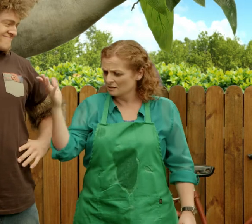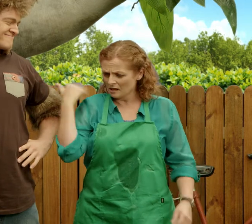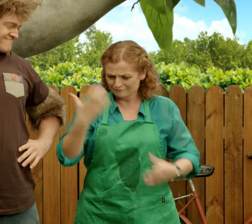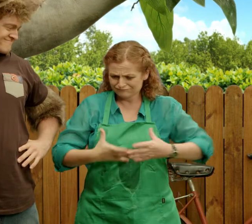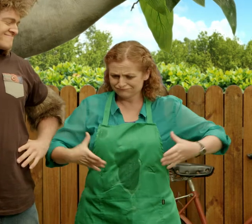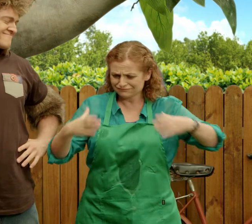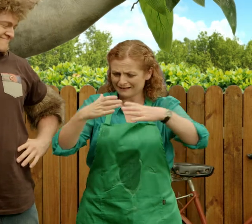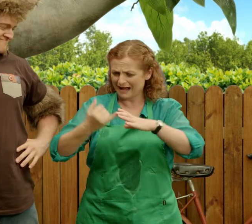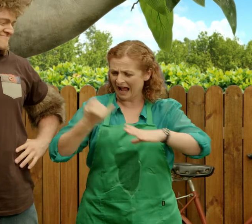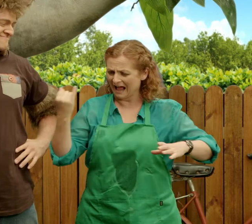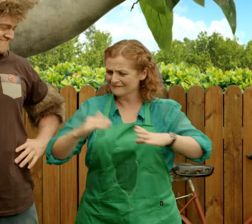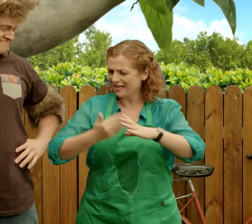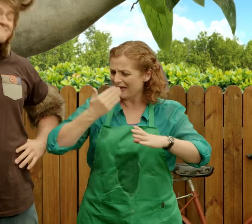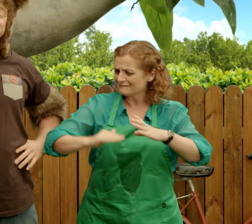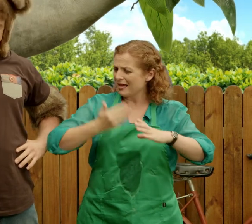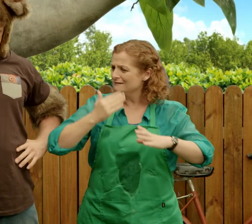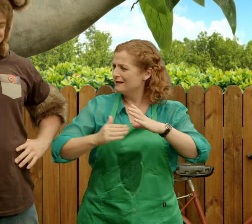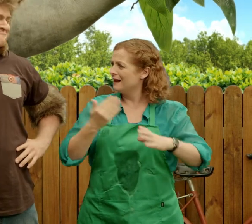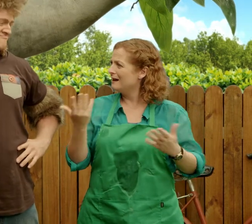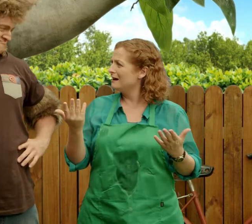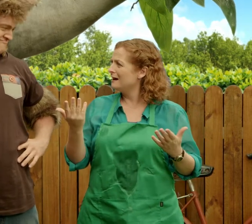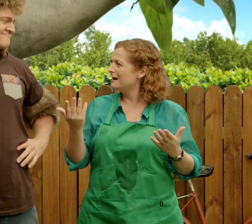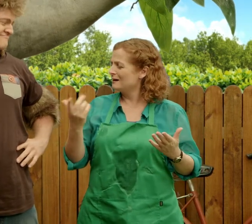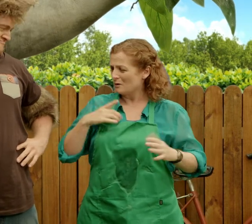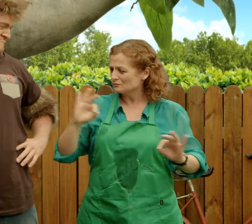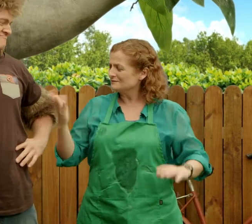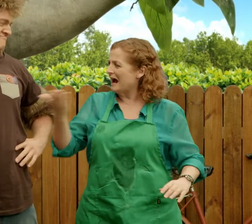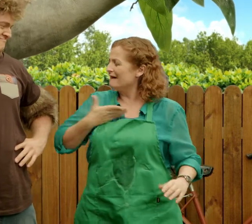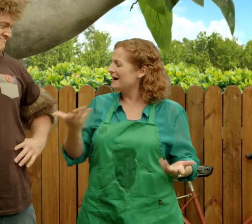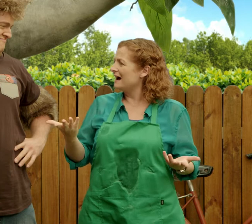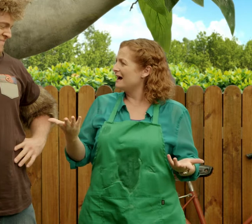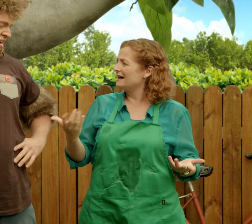Possum, did you have a jar of honey and didn't give me any?